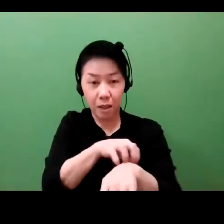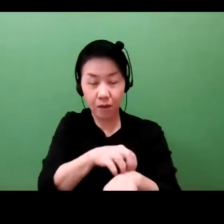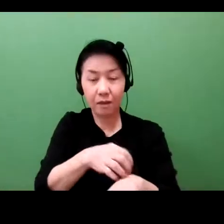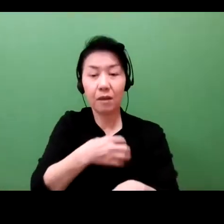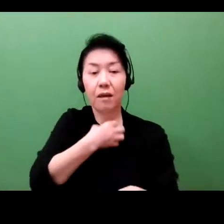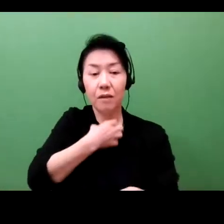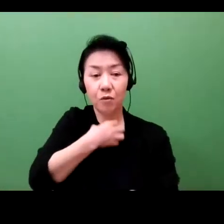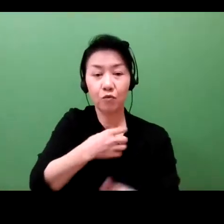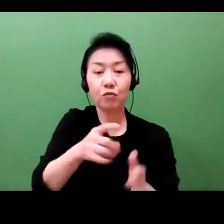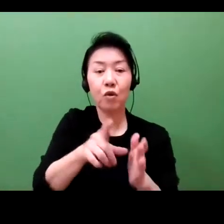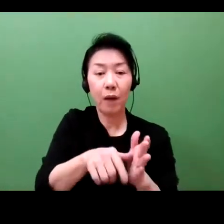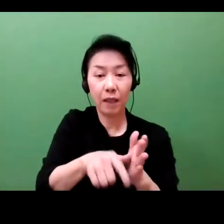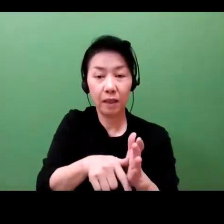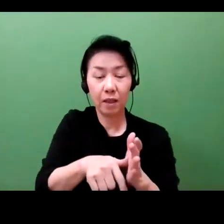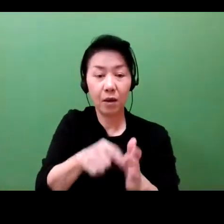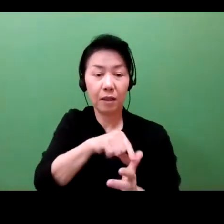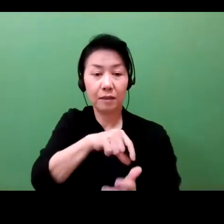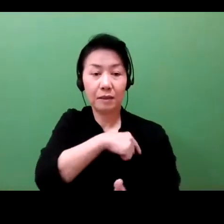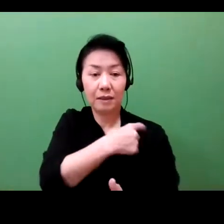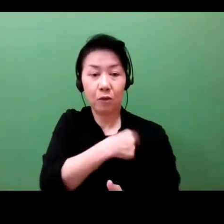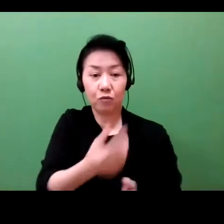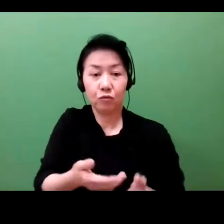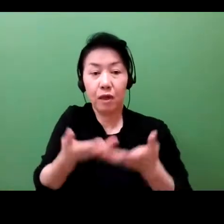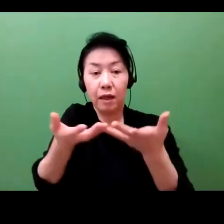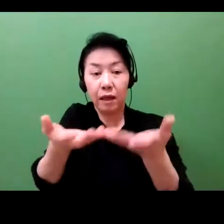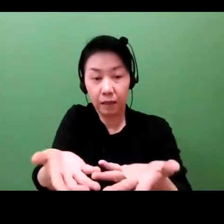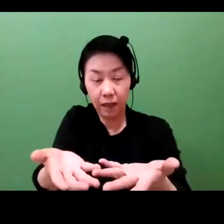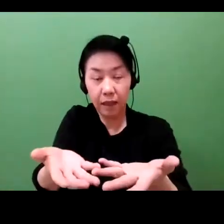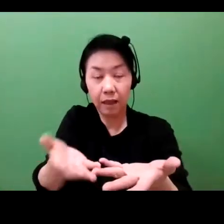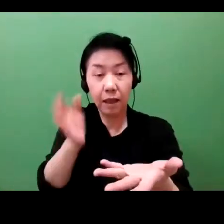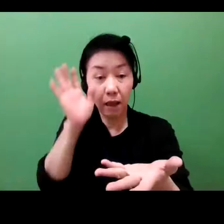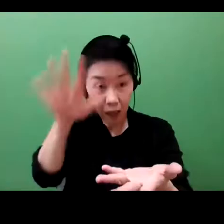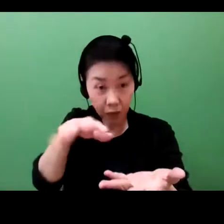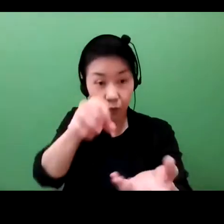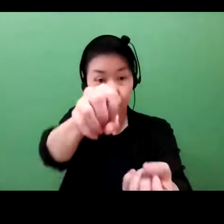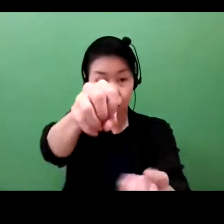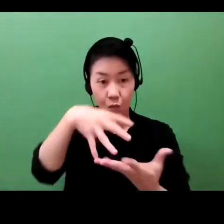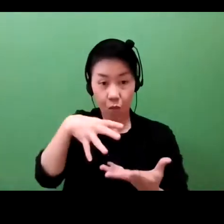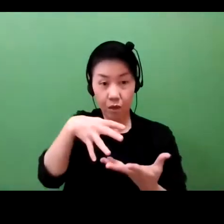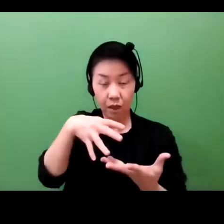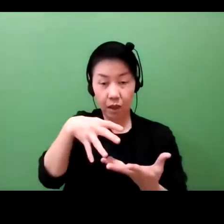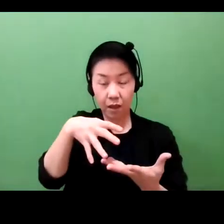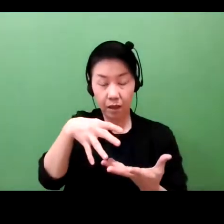So don't forget that you can use your intellectual property to make money from other businesses, developing things